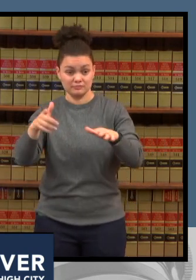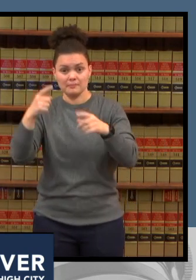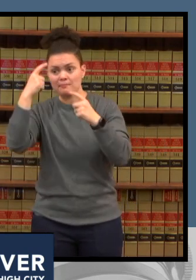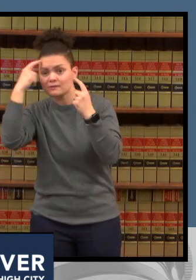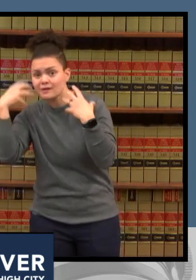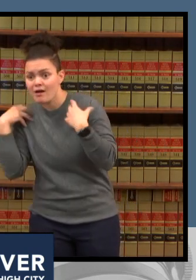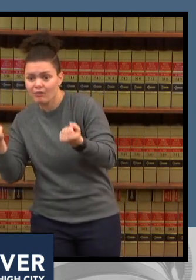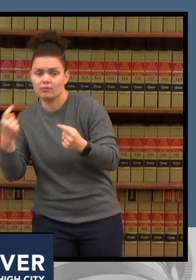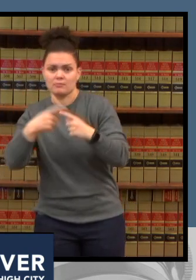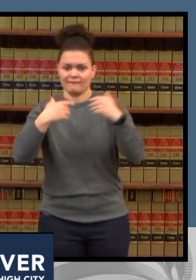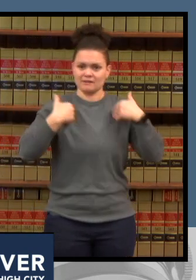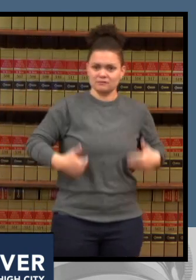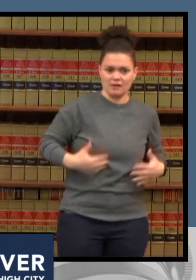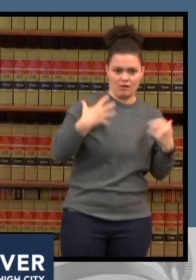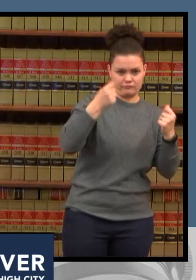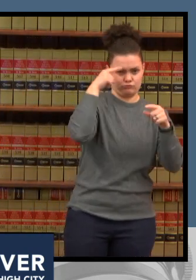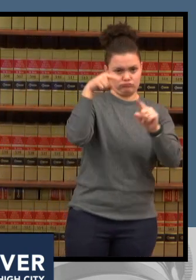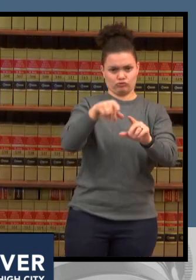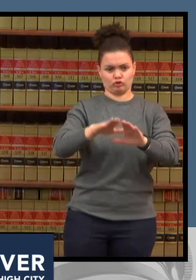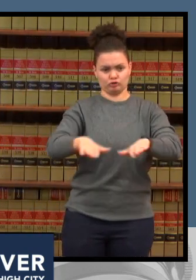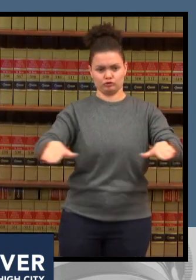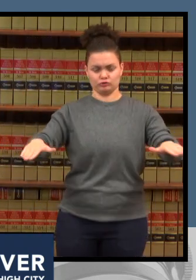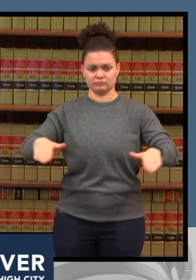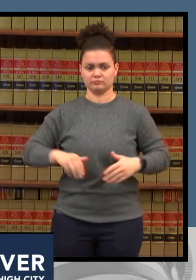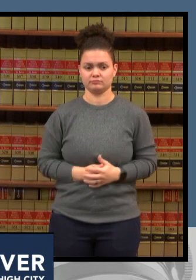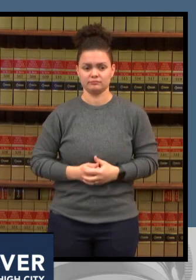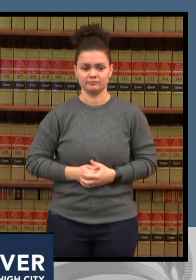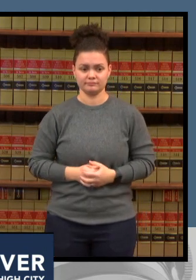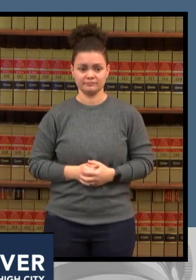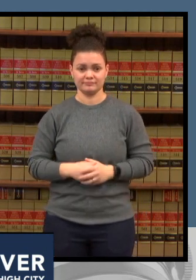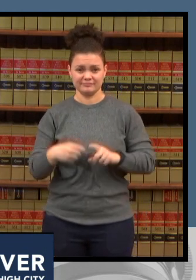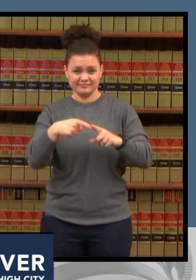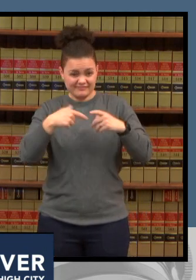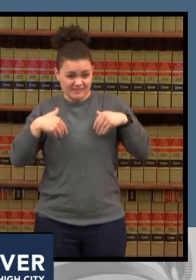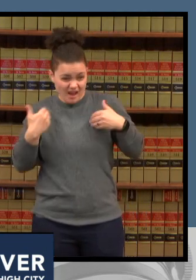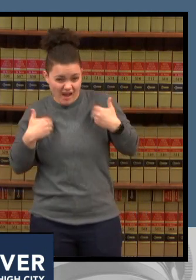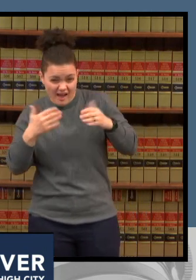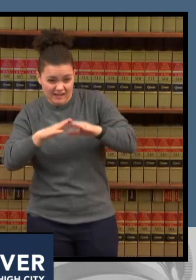youngest coloradans who are still vulnerable on so many different levels emotionally